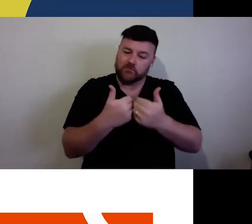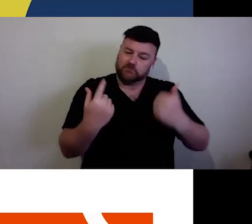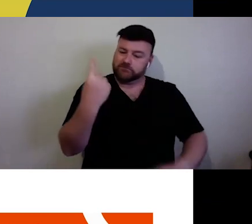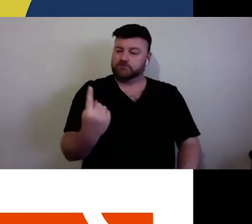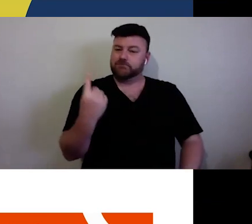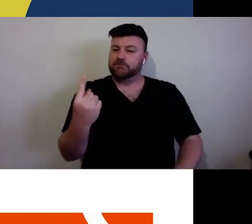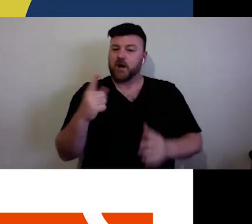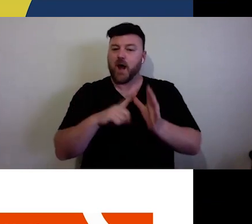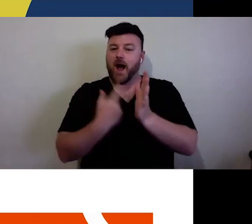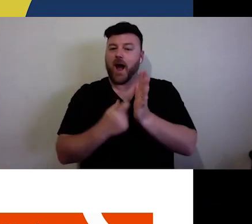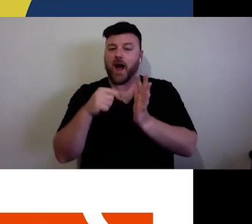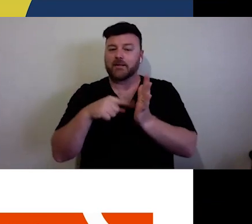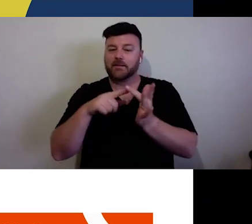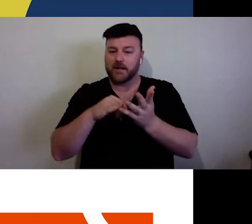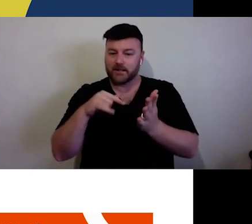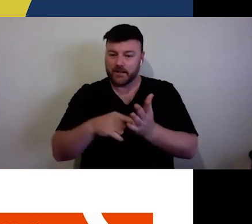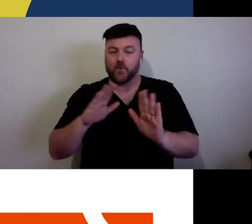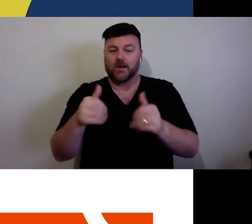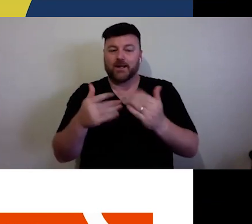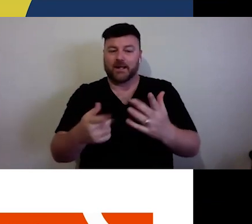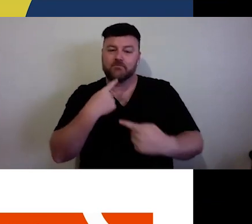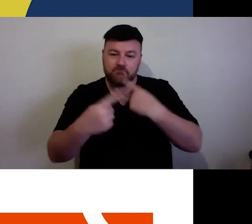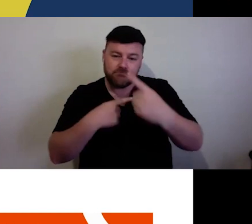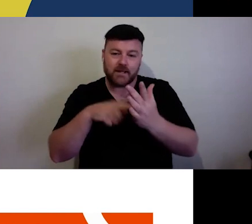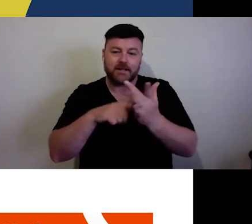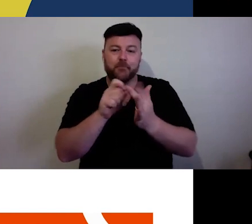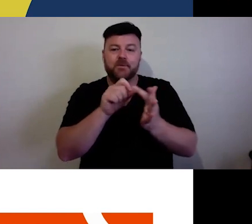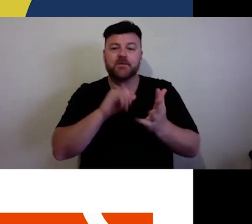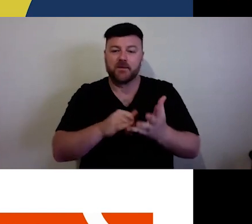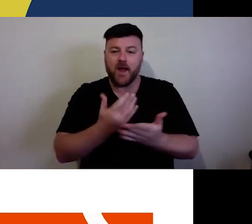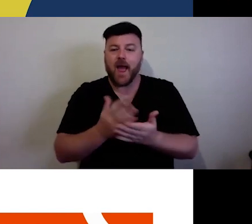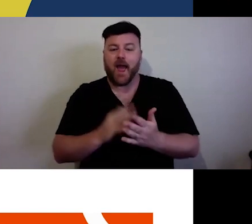practical tips and ideas for sustaining yourself, your finances,